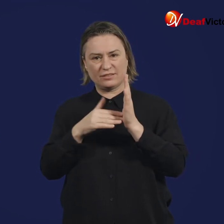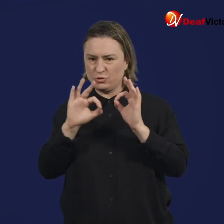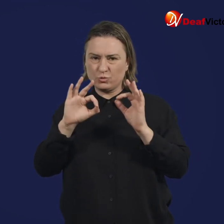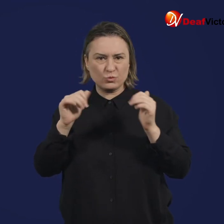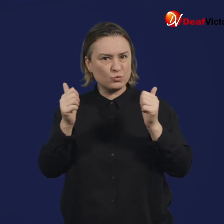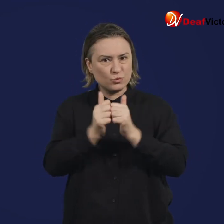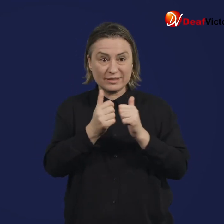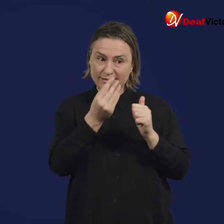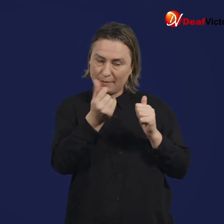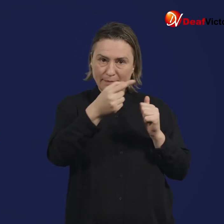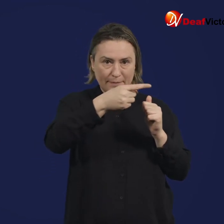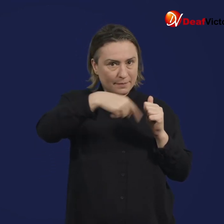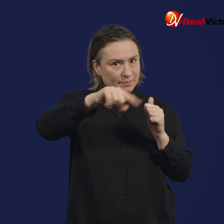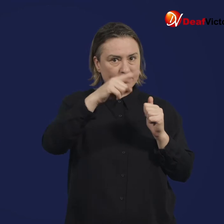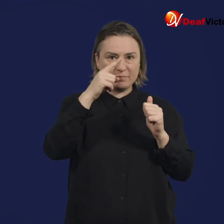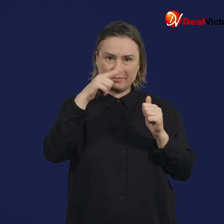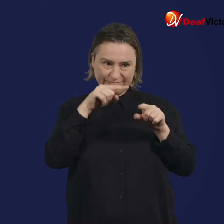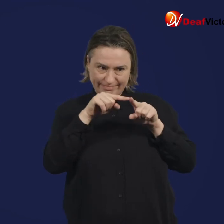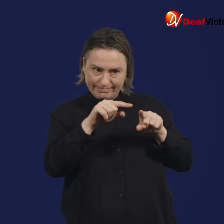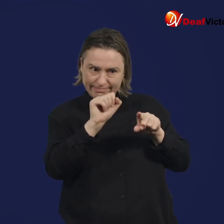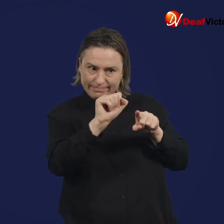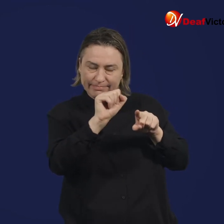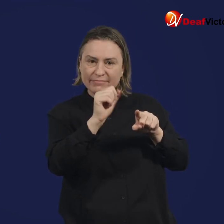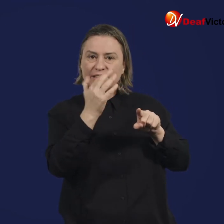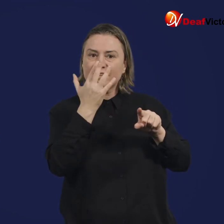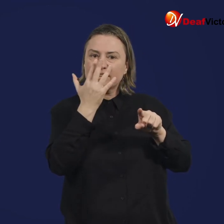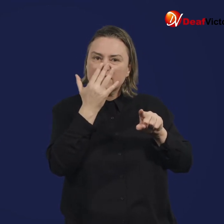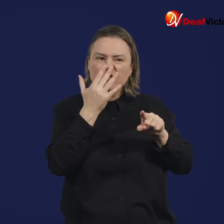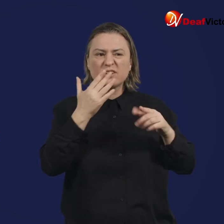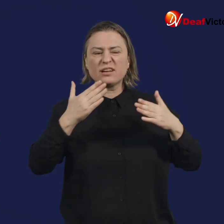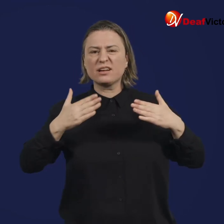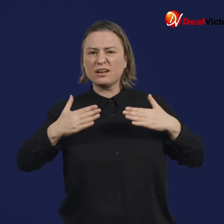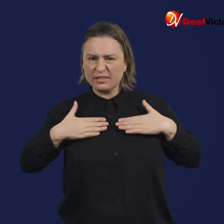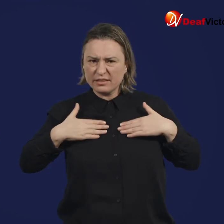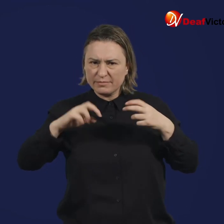Investigations concluded that the AstraZeneca vaccine is not suitable for some people